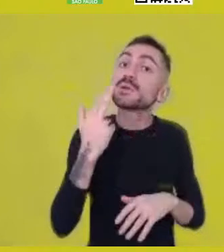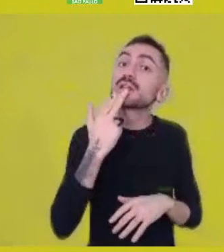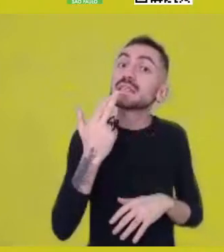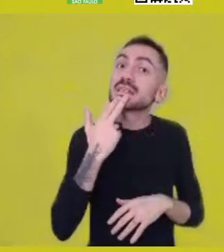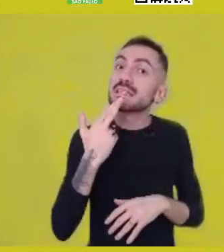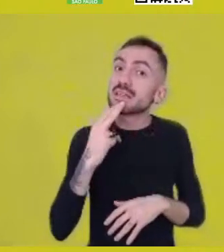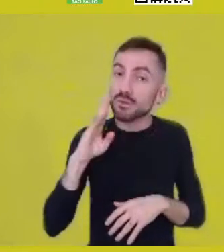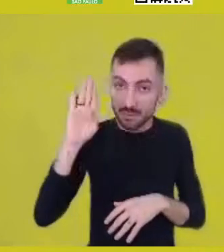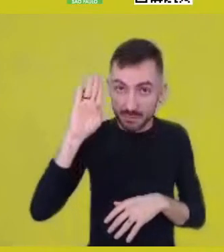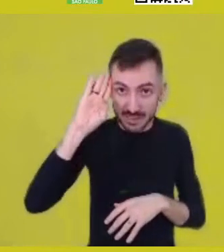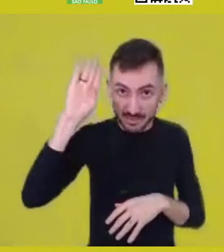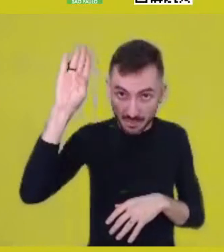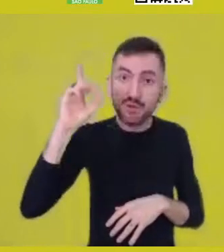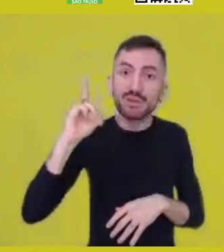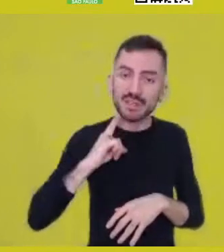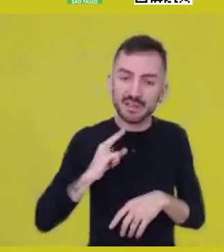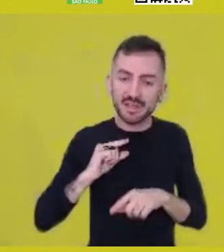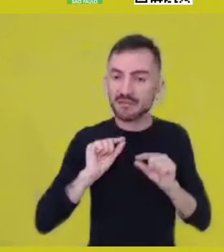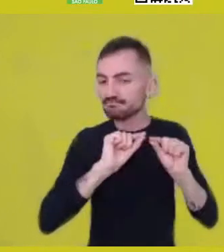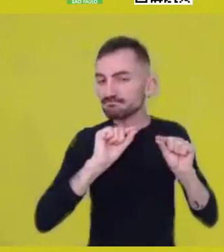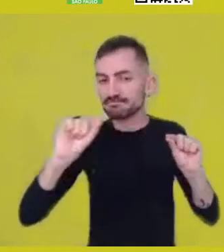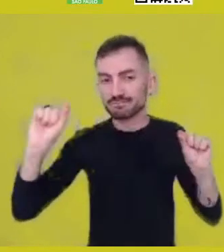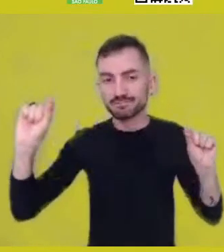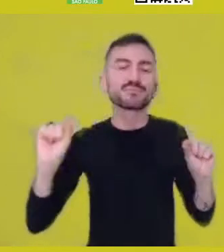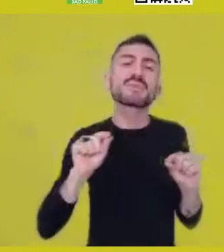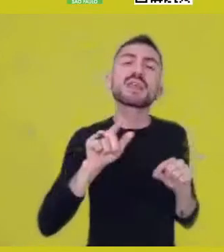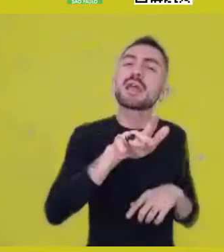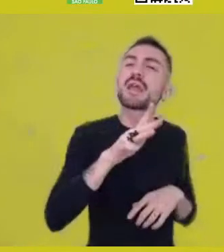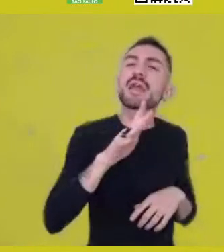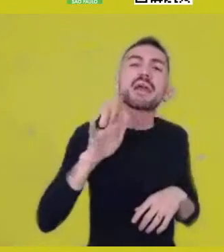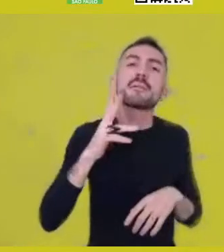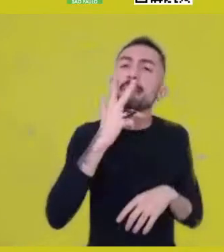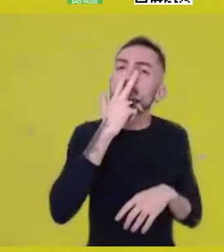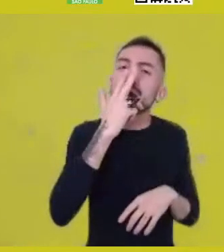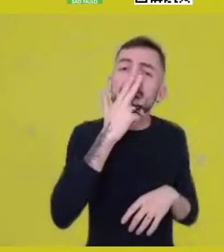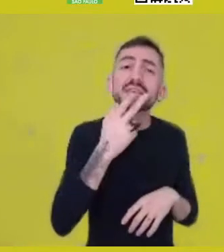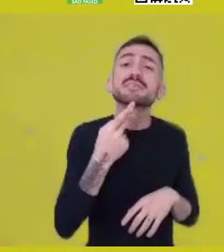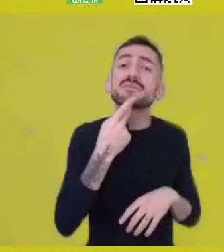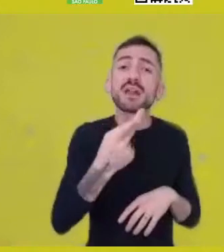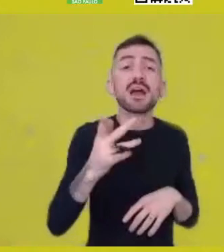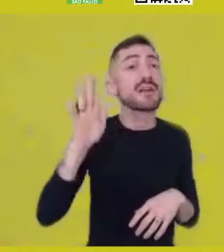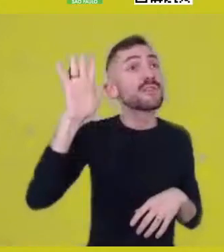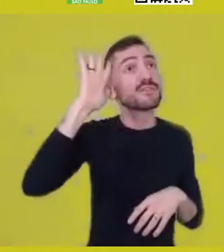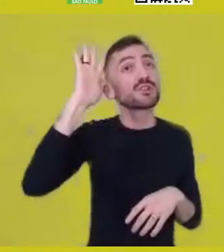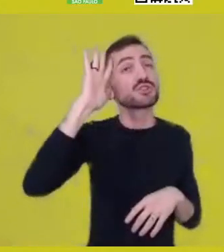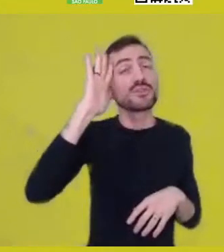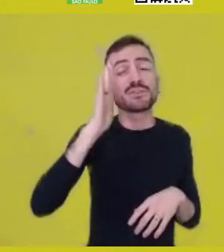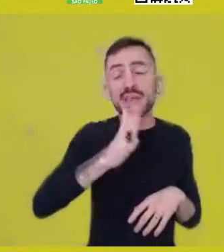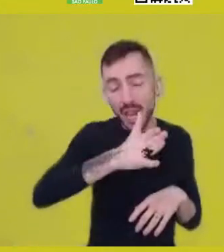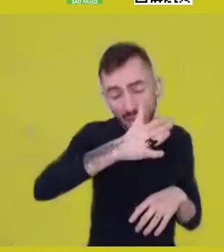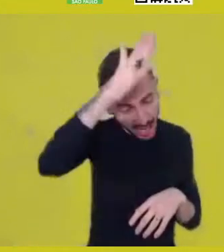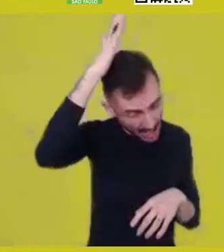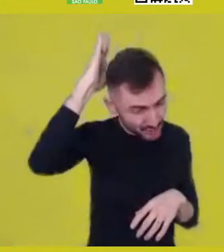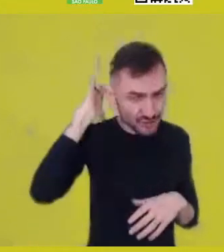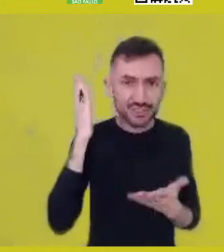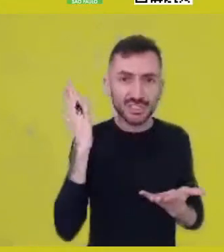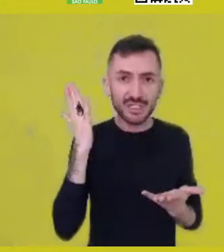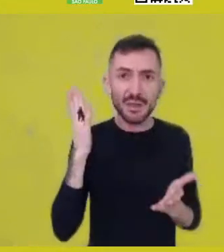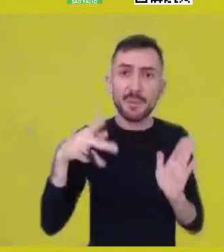It’s like thinking about a Latin philosophy, for instance, of the Latin language, of Latin languages.